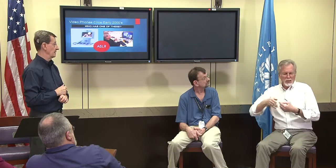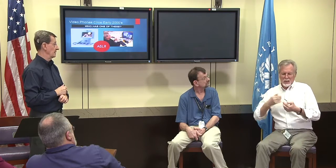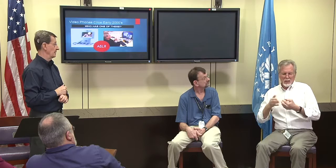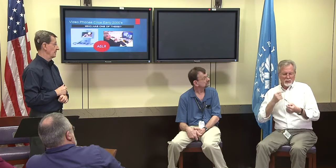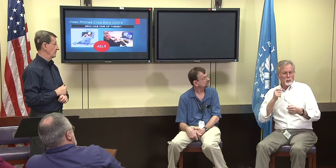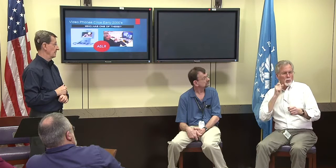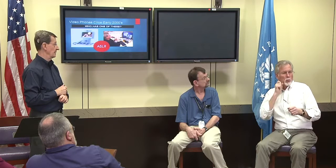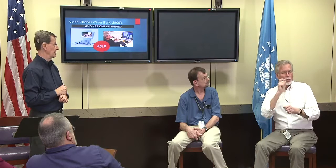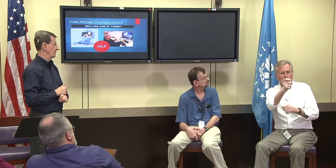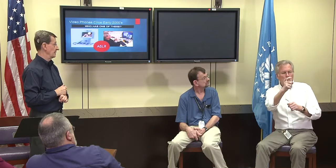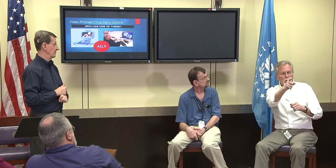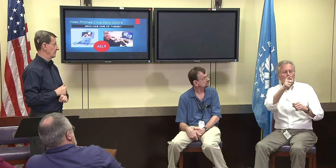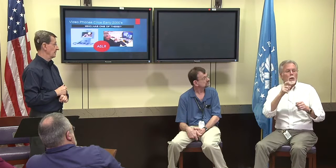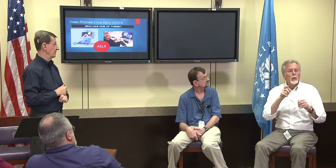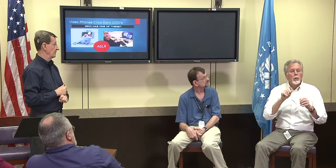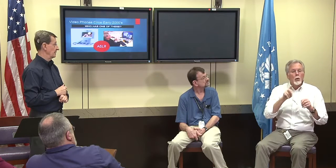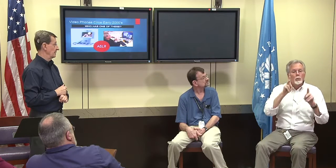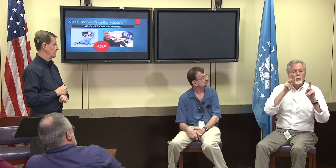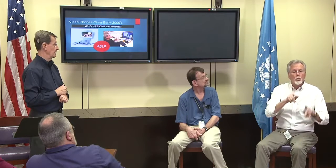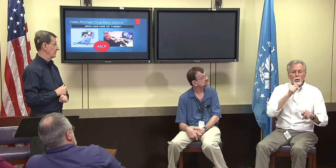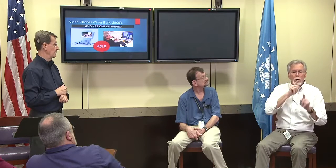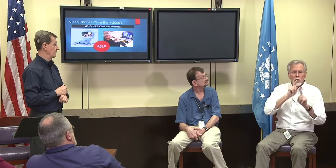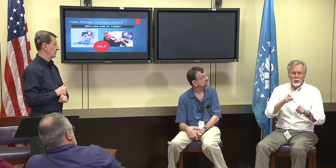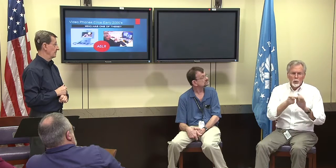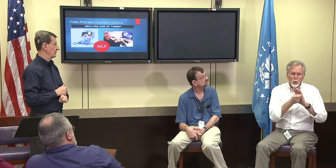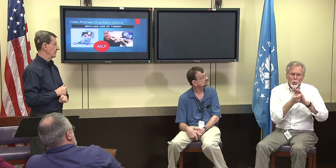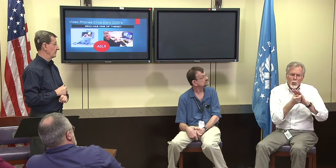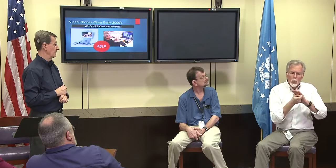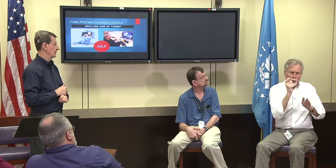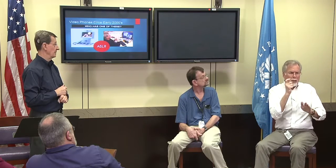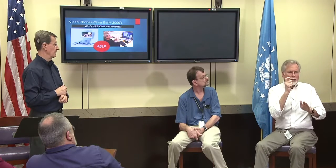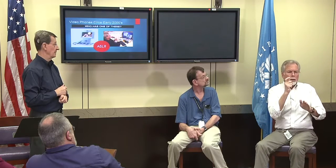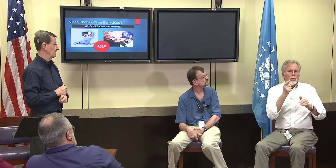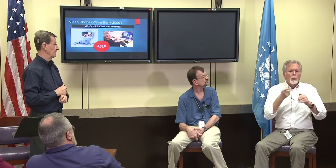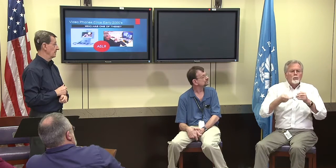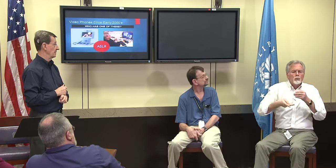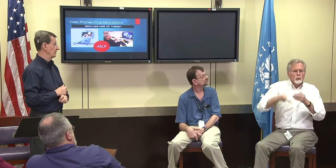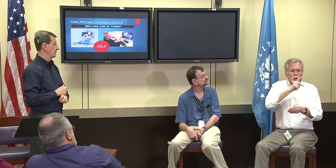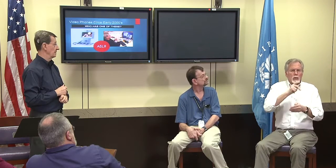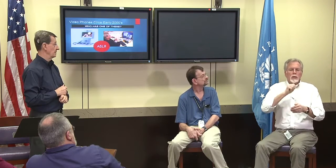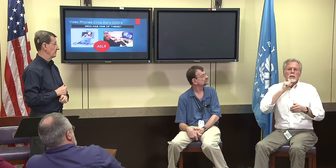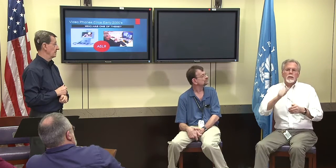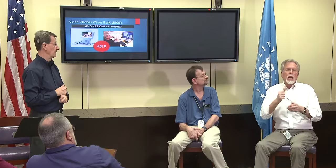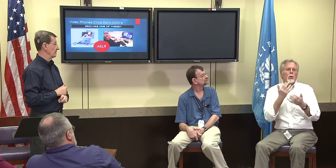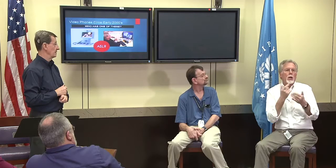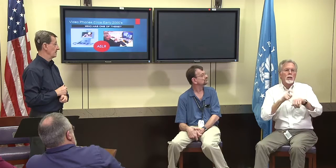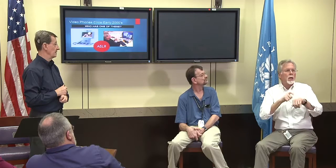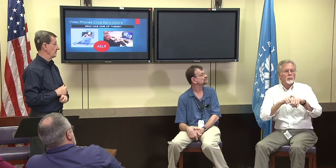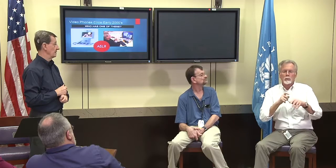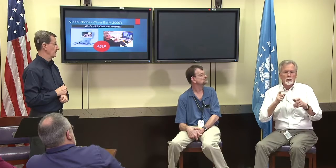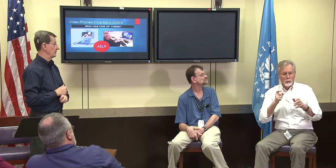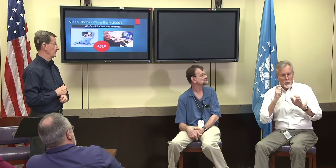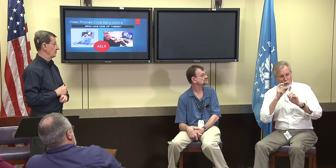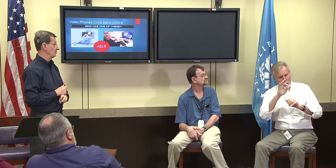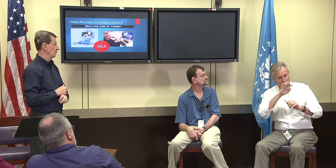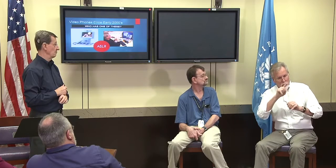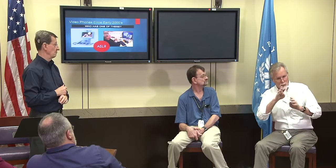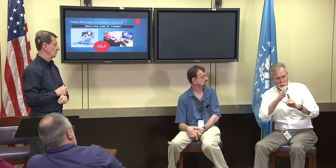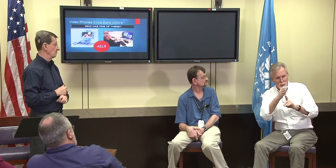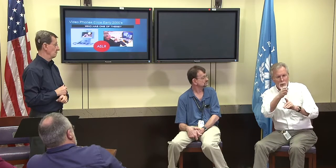to do from a video phones. It's the same process, the person instead of automatically we get it pushed to the top of the queue